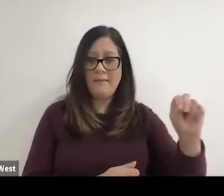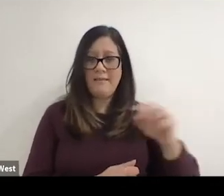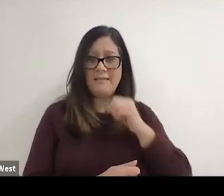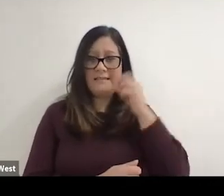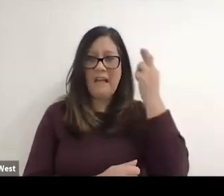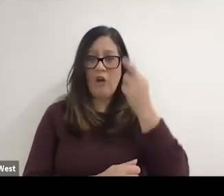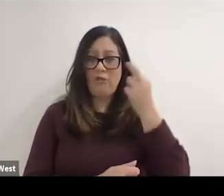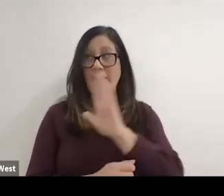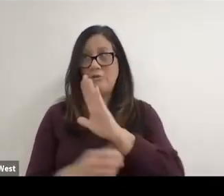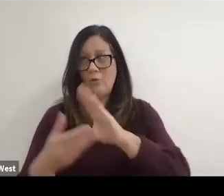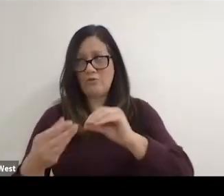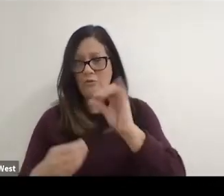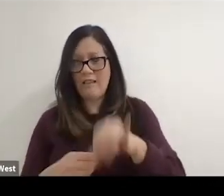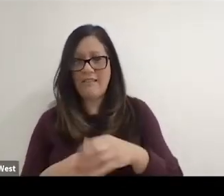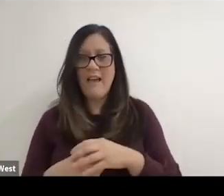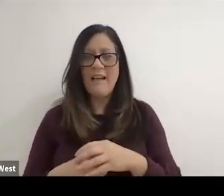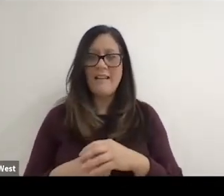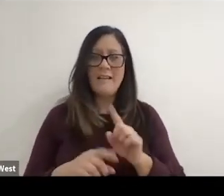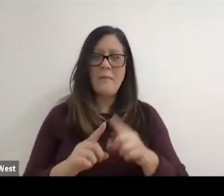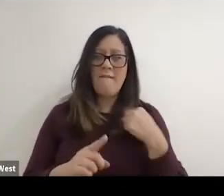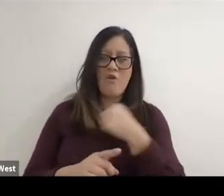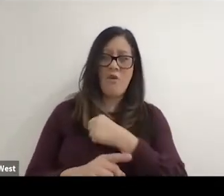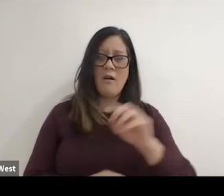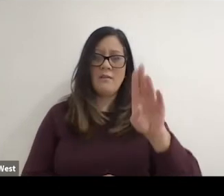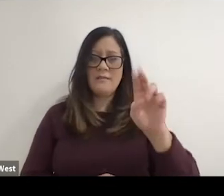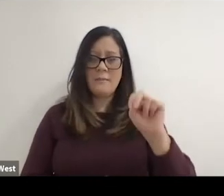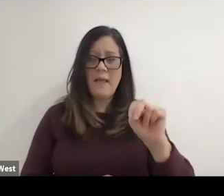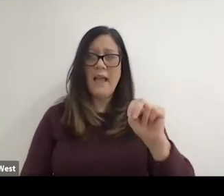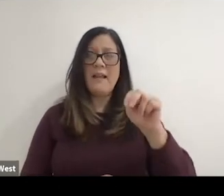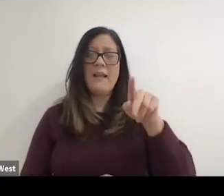I didn't realize his was like that, but I know with us Ben and Psy Bloom and